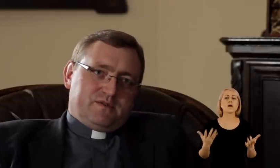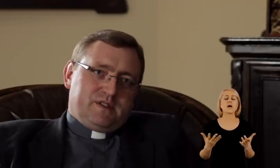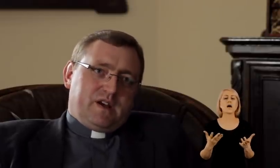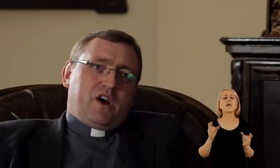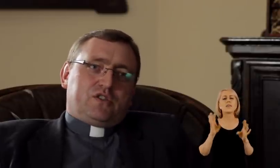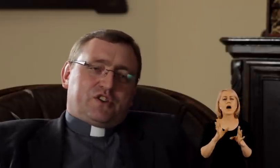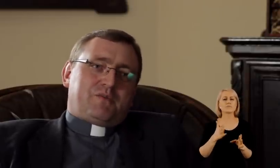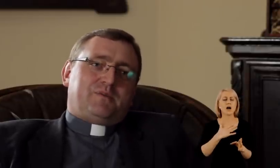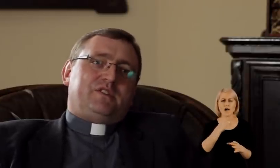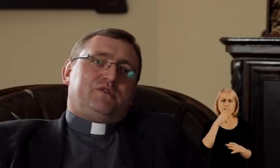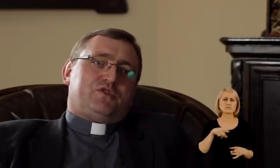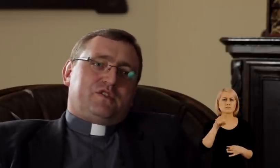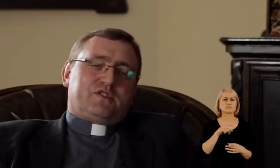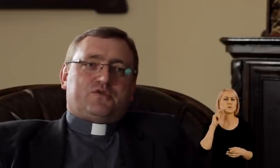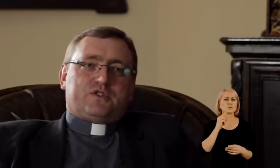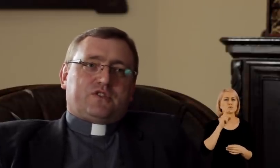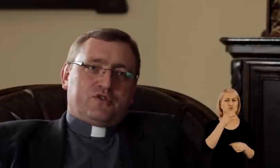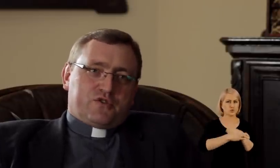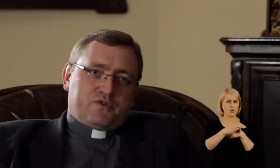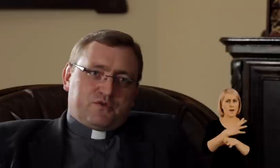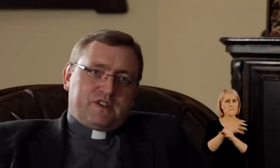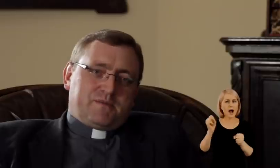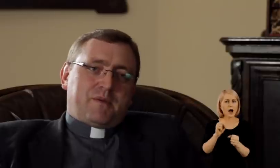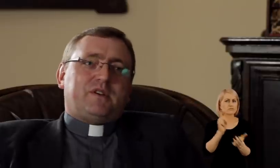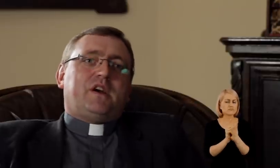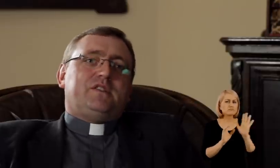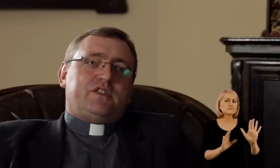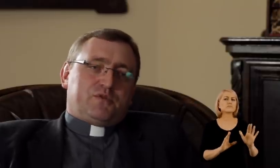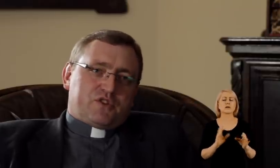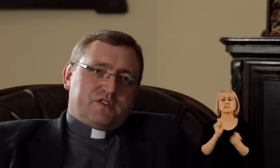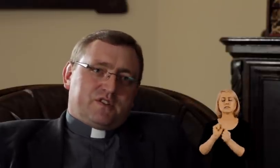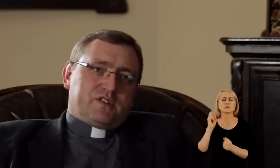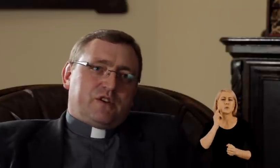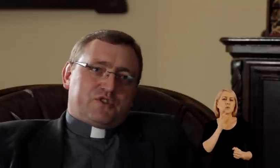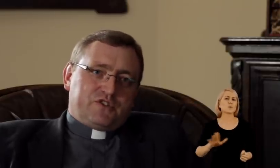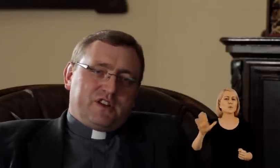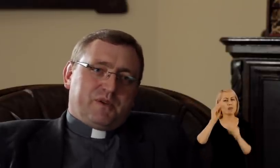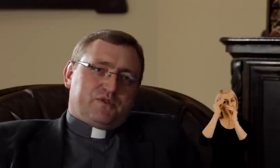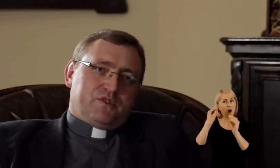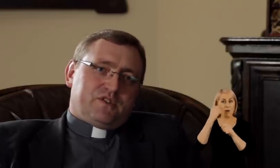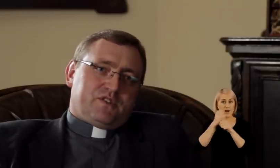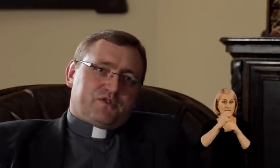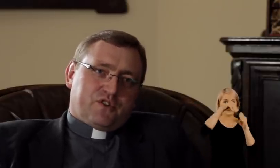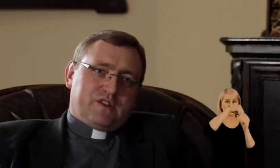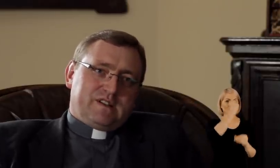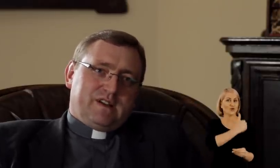Though we have deaf graduates, we have deaf teachers working at schools